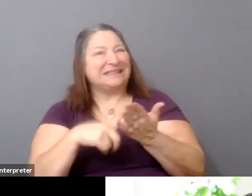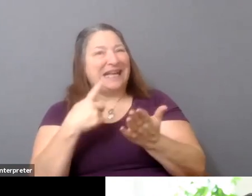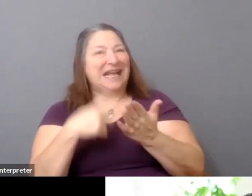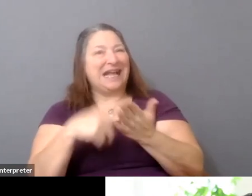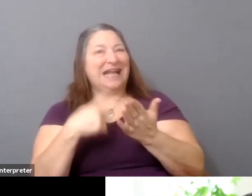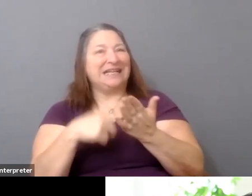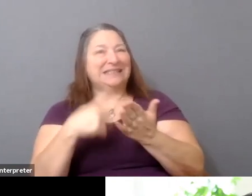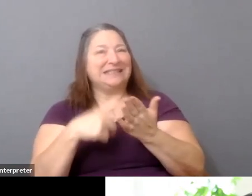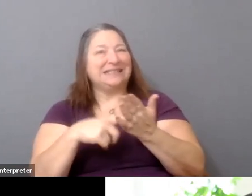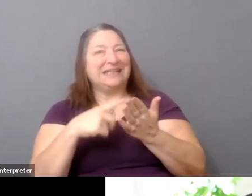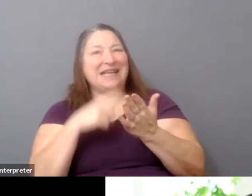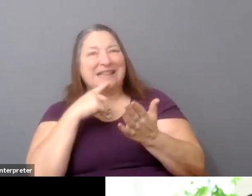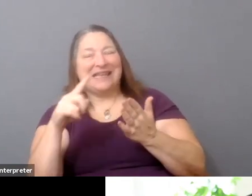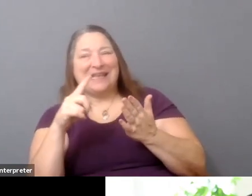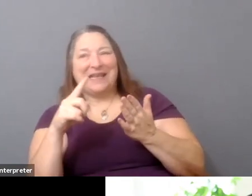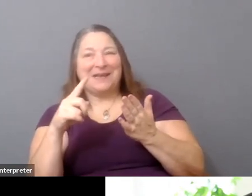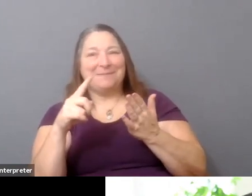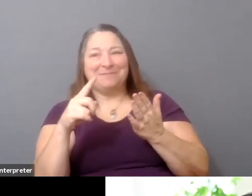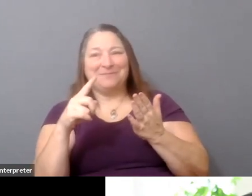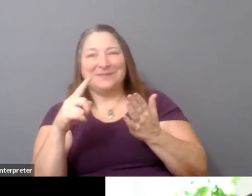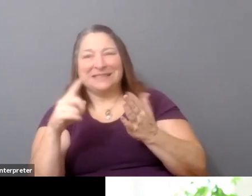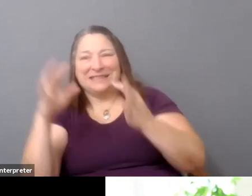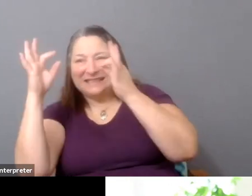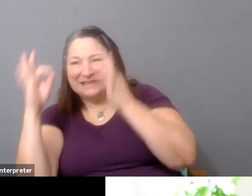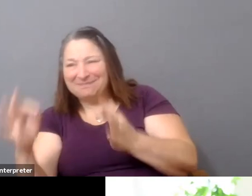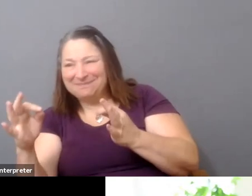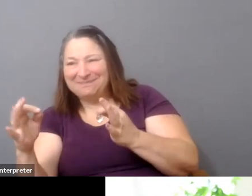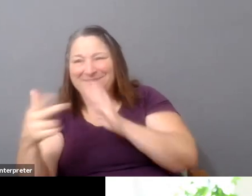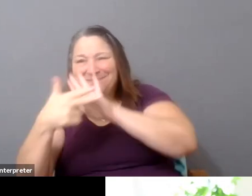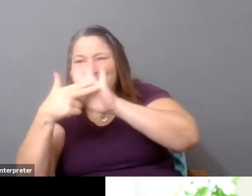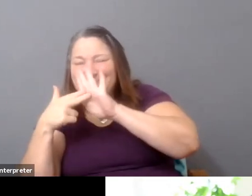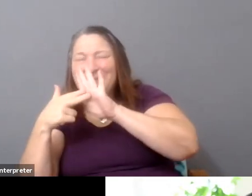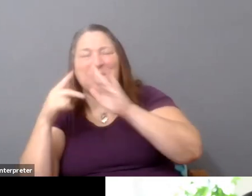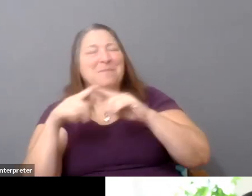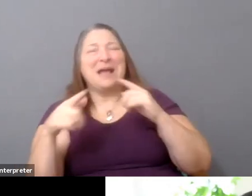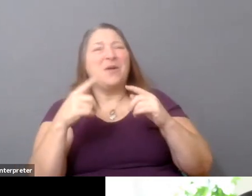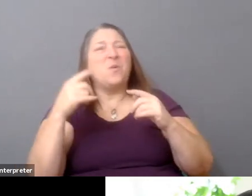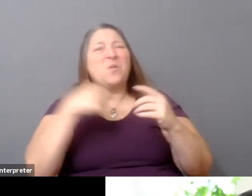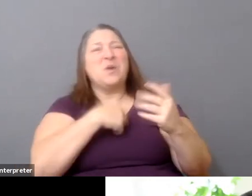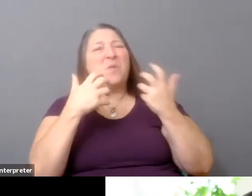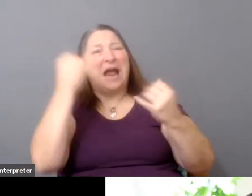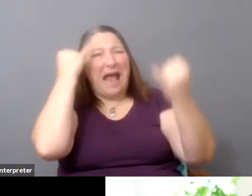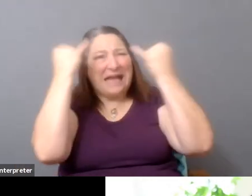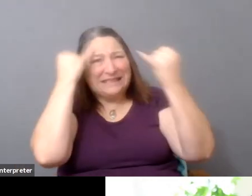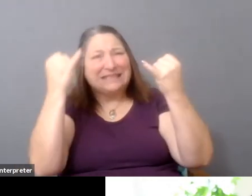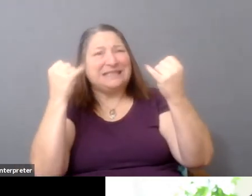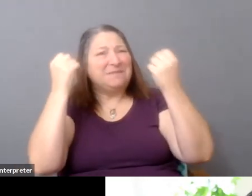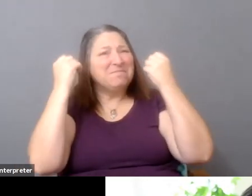on ideas and possibilities, of which there are many because there are still many to be explored.